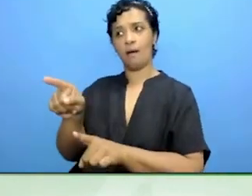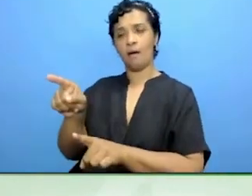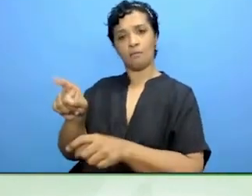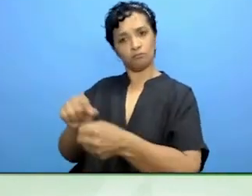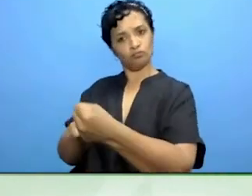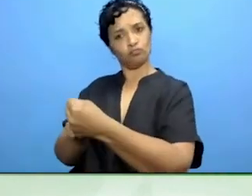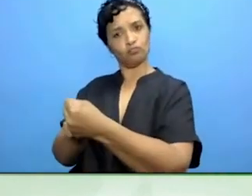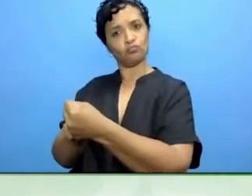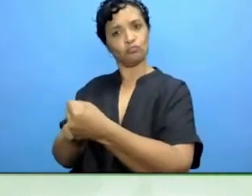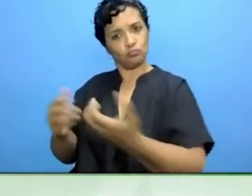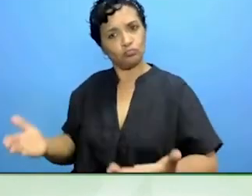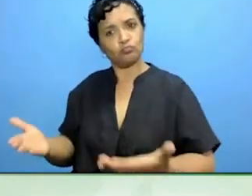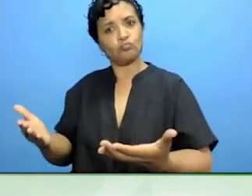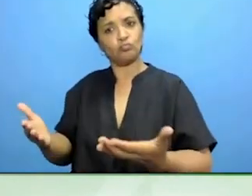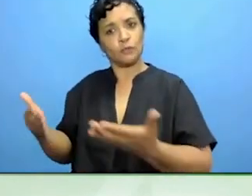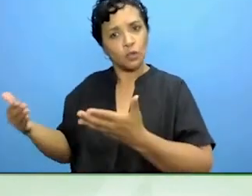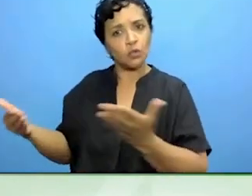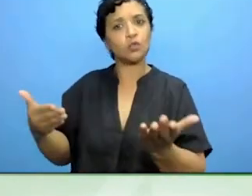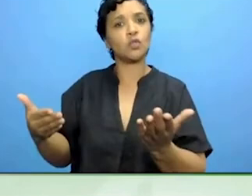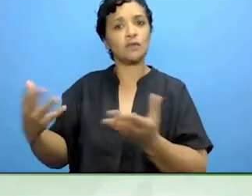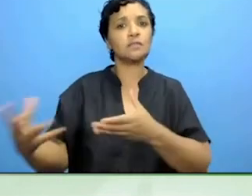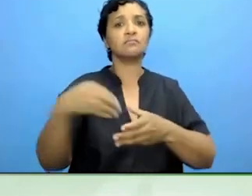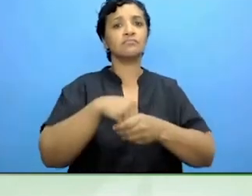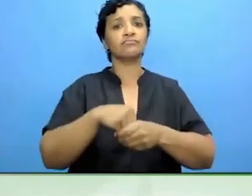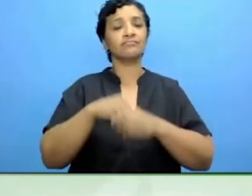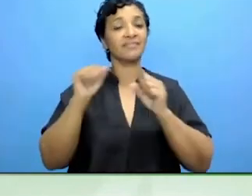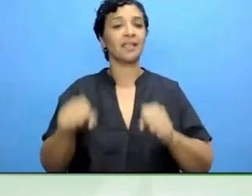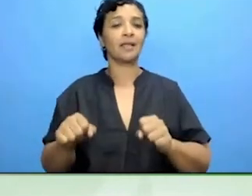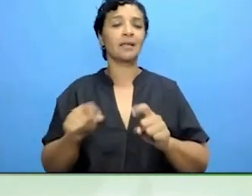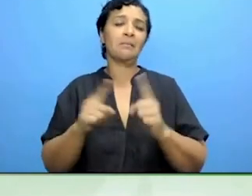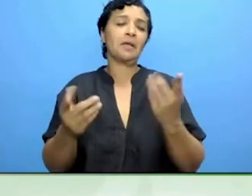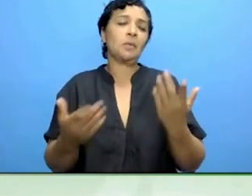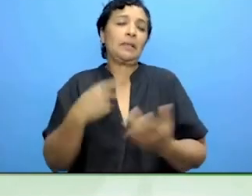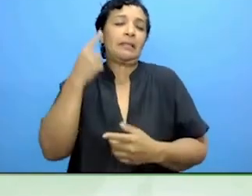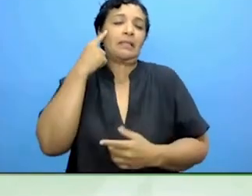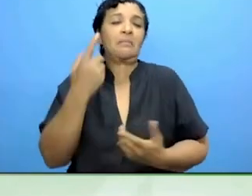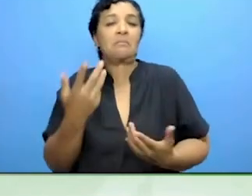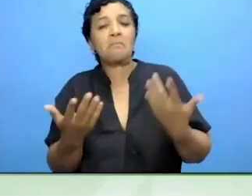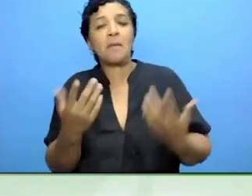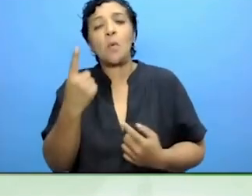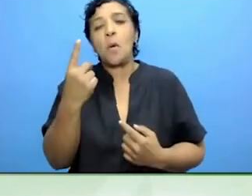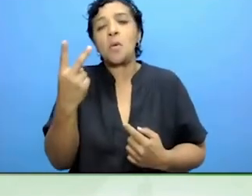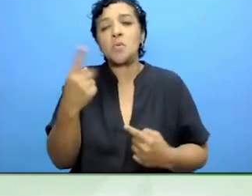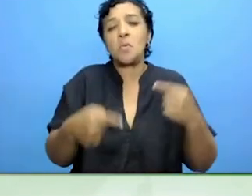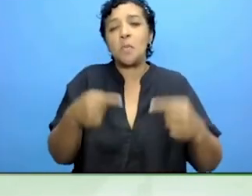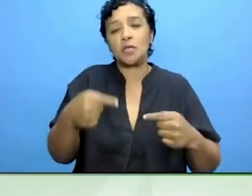right by people anyway. Let's assume what I can to make you more cynical and it is in their